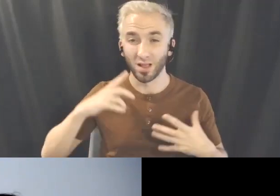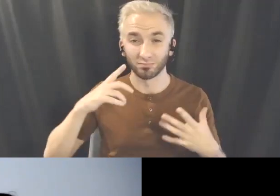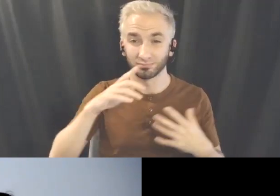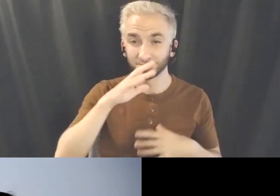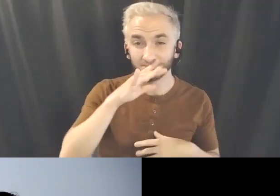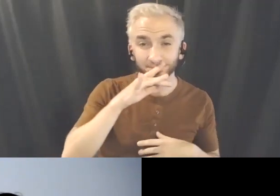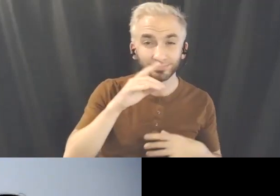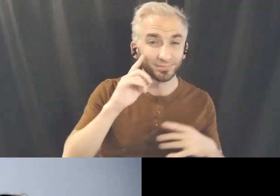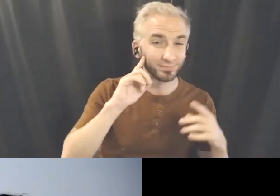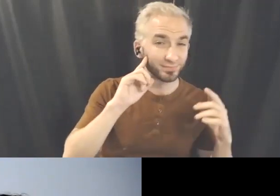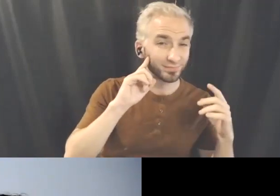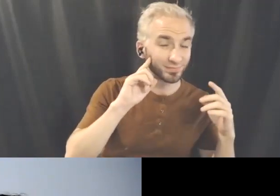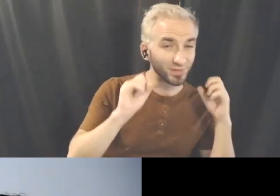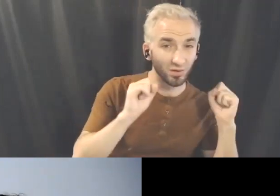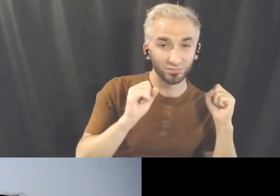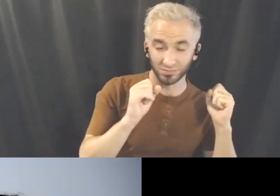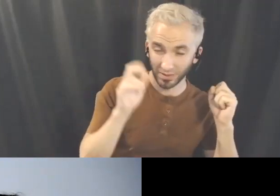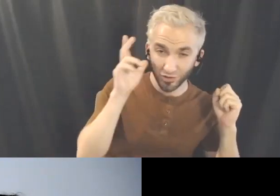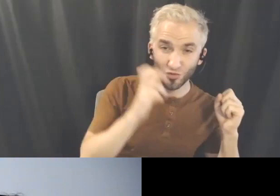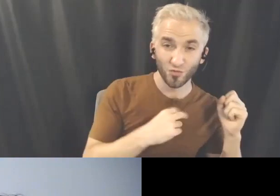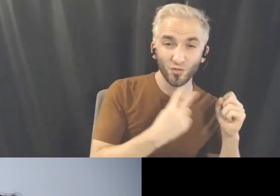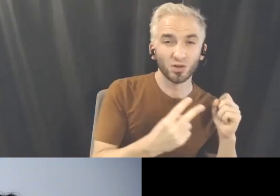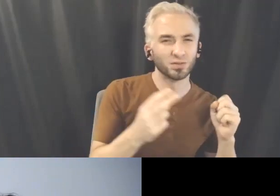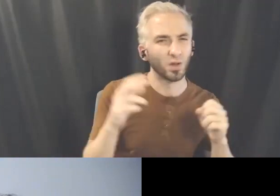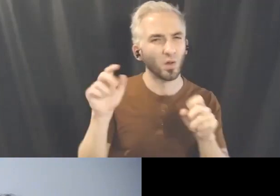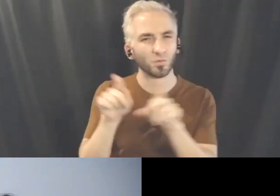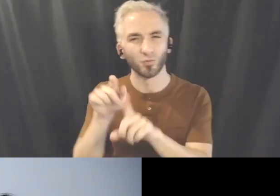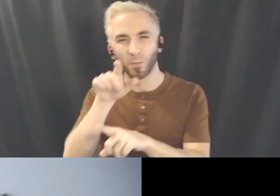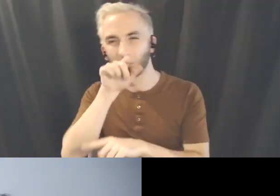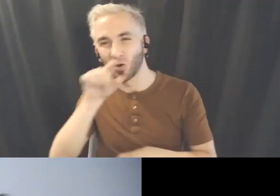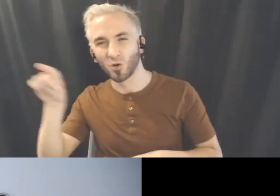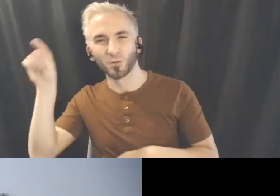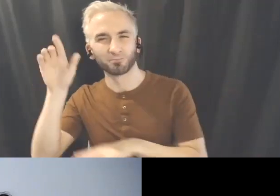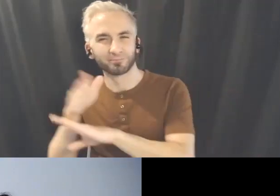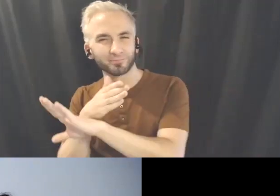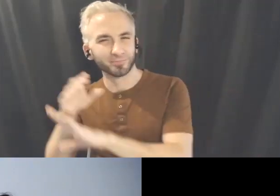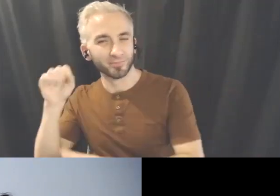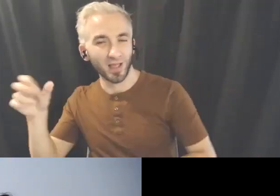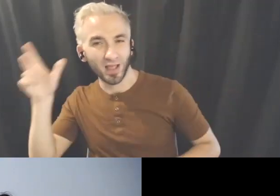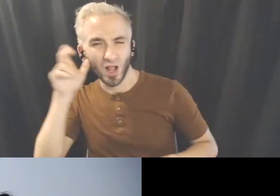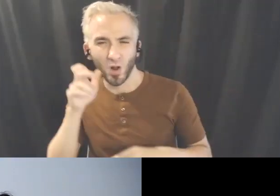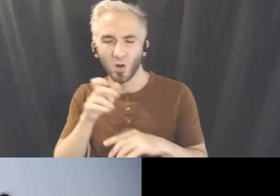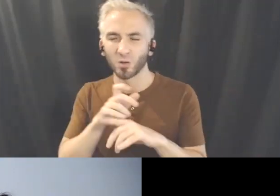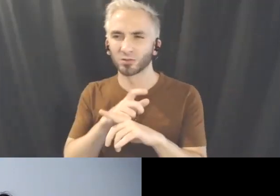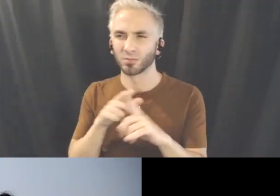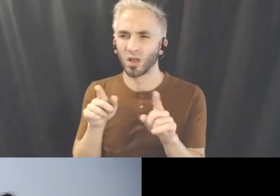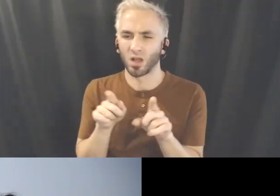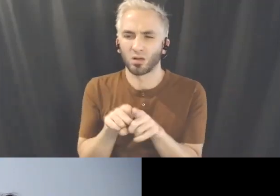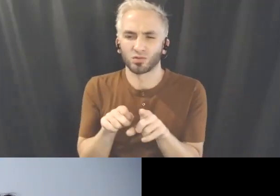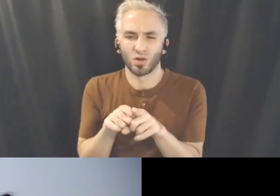the birds, like someone whispering to you, but you have the capability to expand this